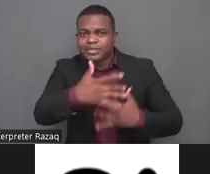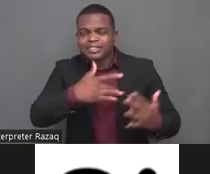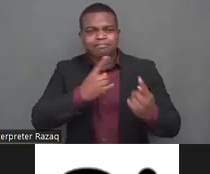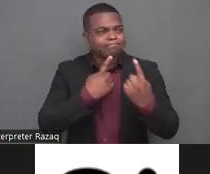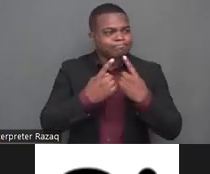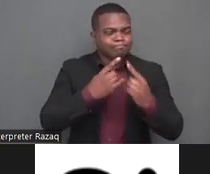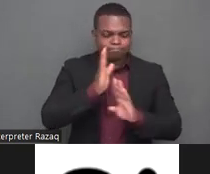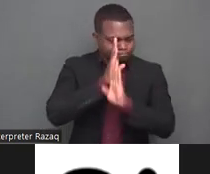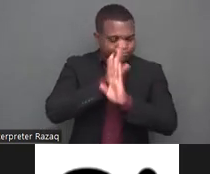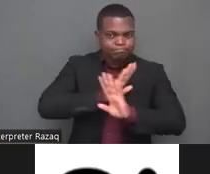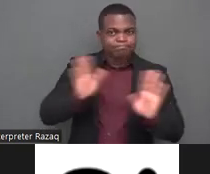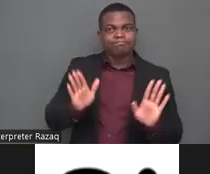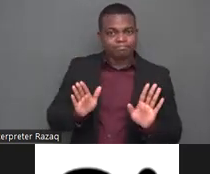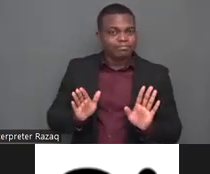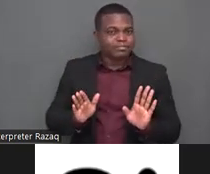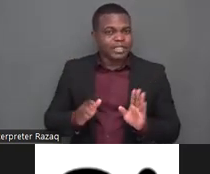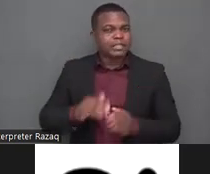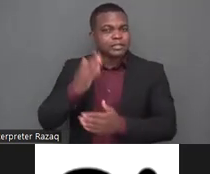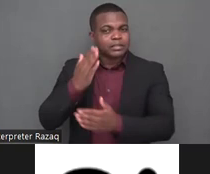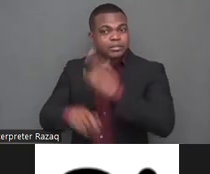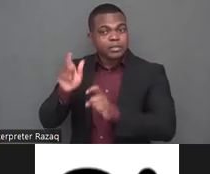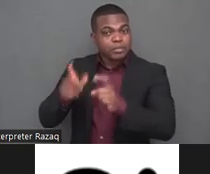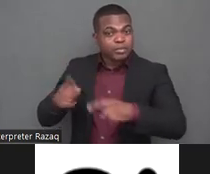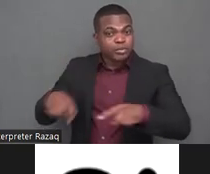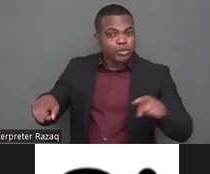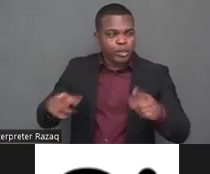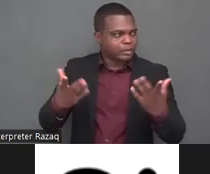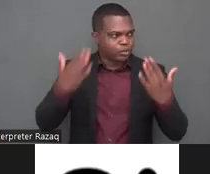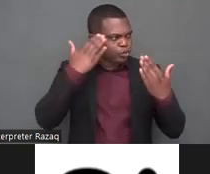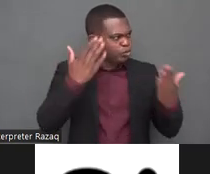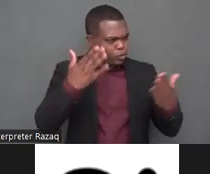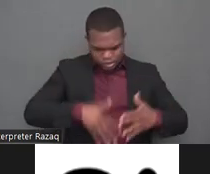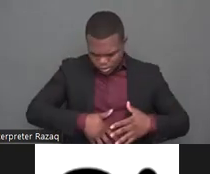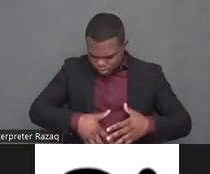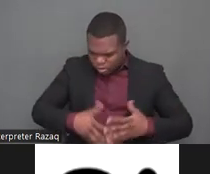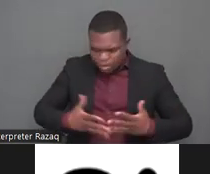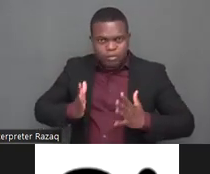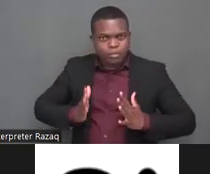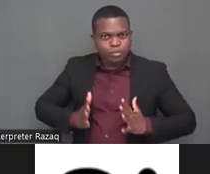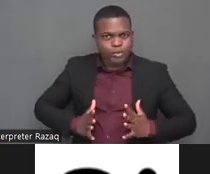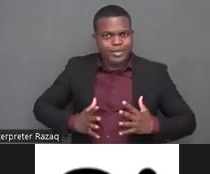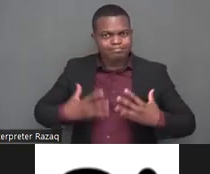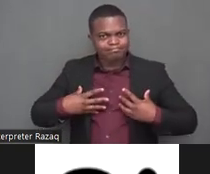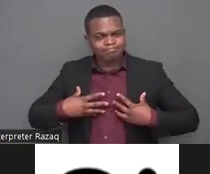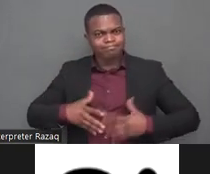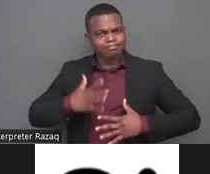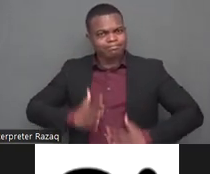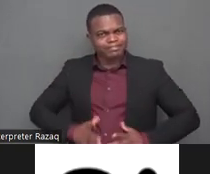and administer contraceptives to a wide number of people without consent and without giving